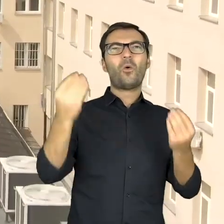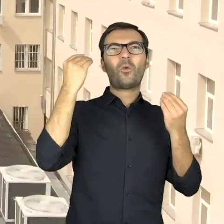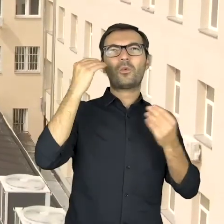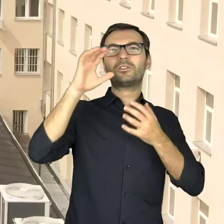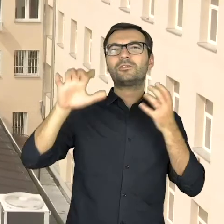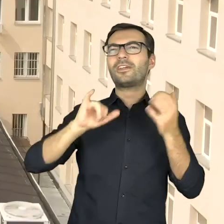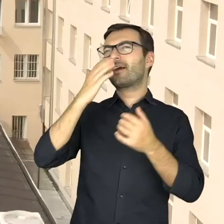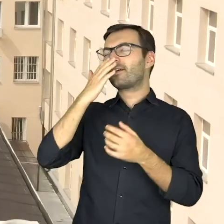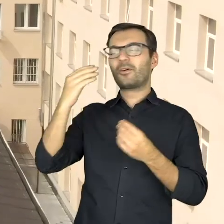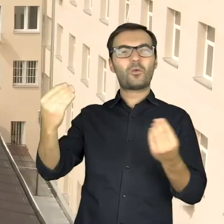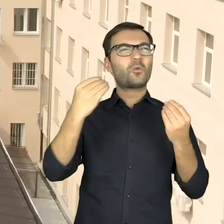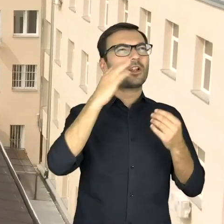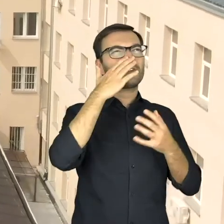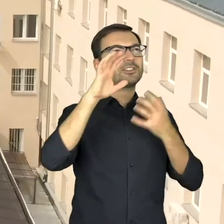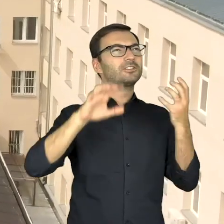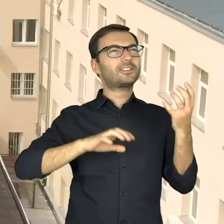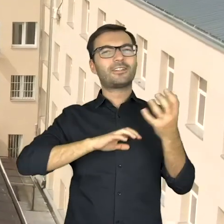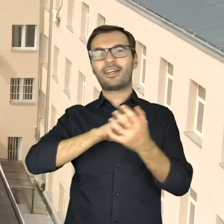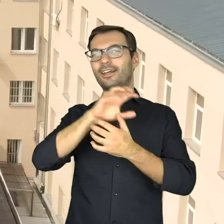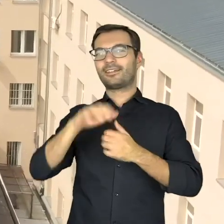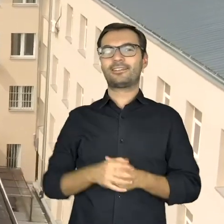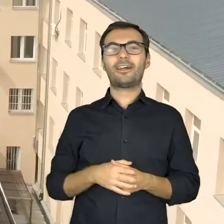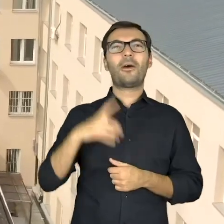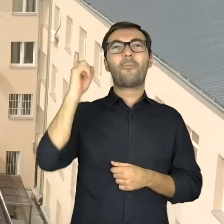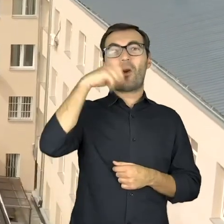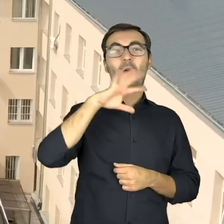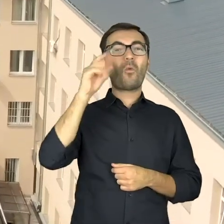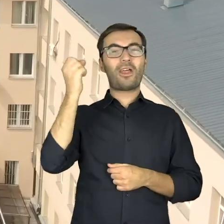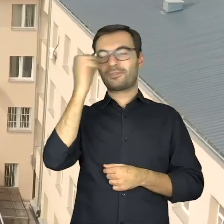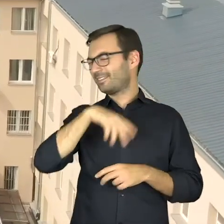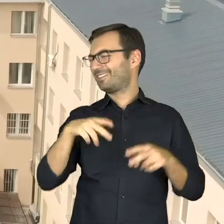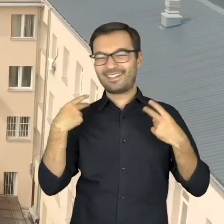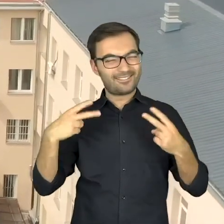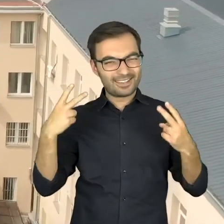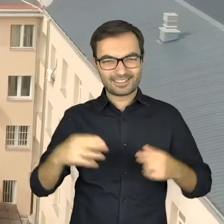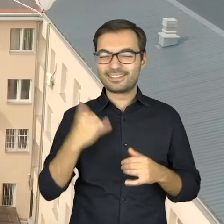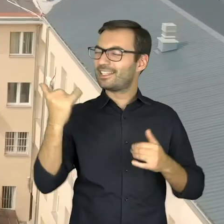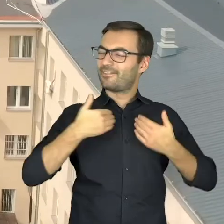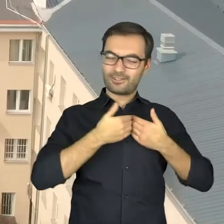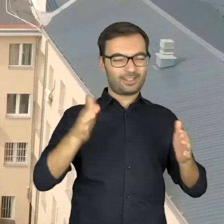Window to the world Window to the world Open on every weather